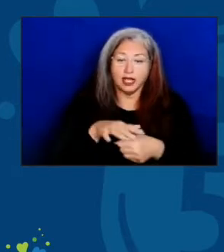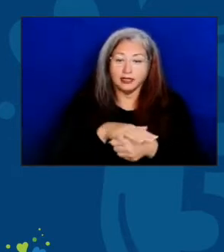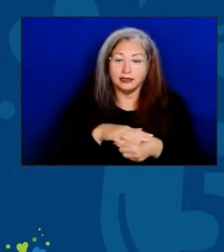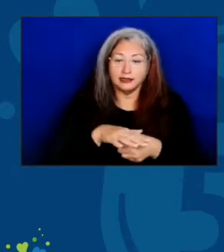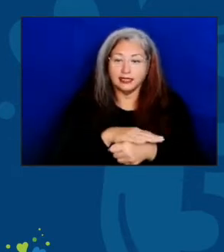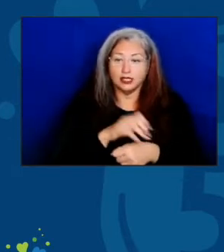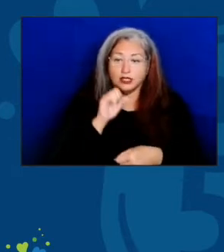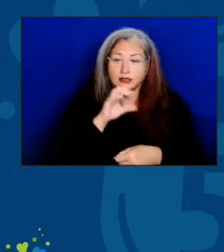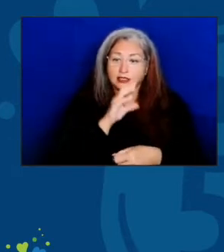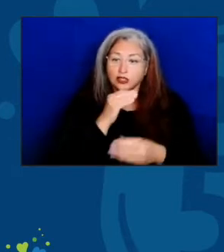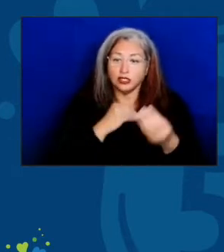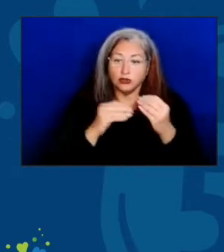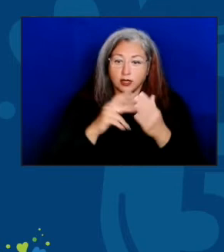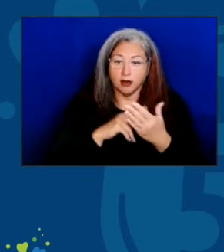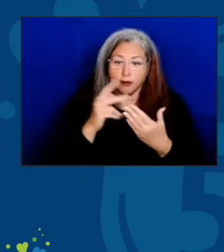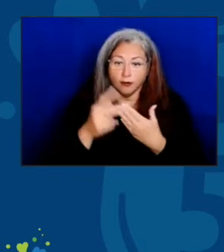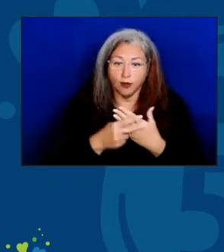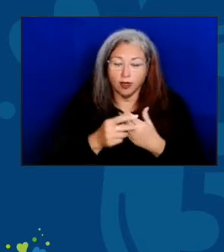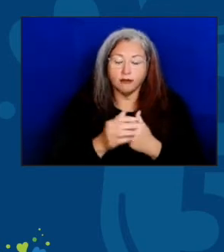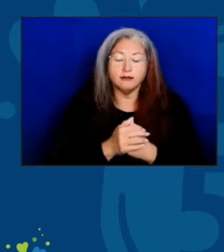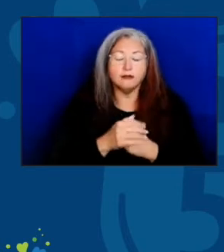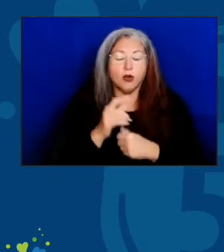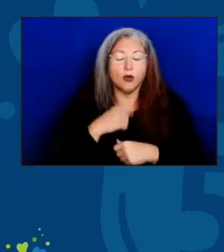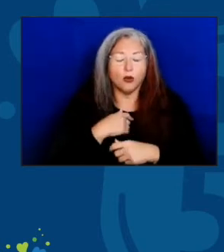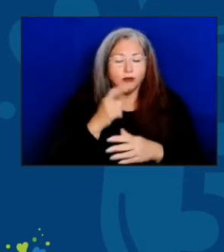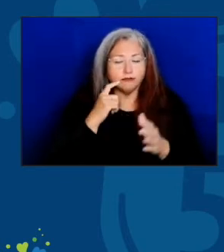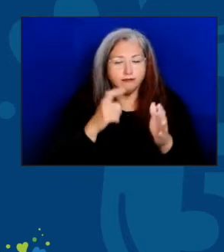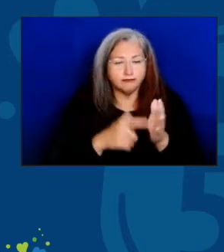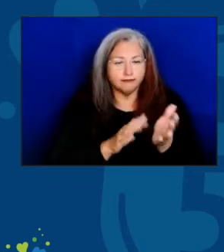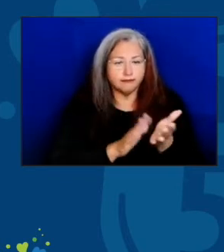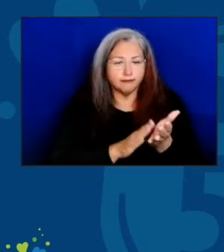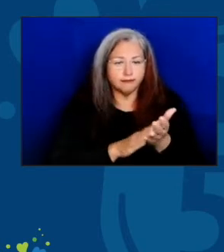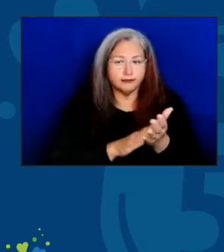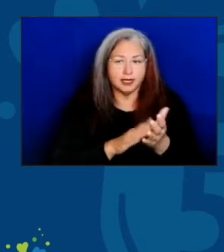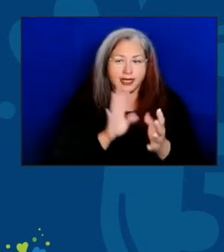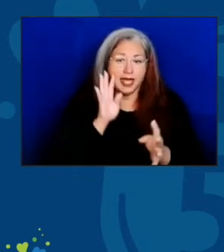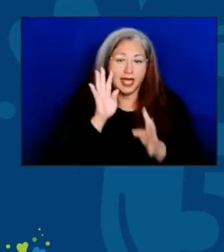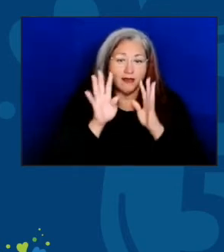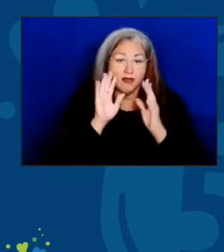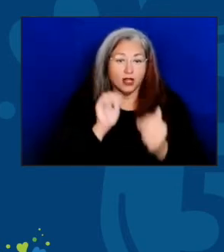We acknowledge the innovative approaches our network uses to support older adults